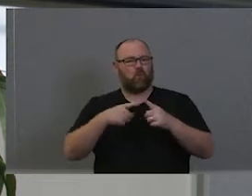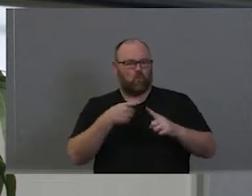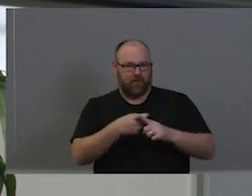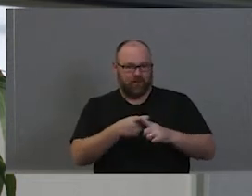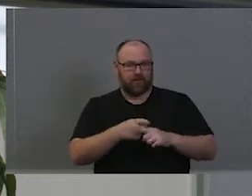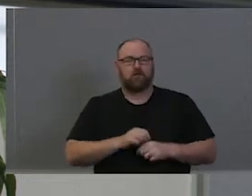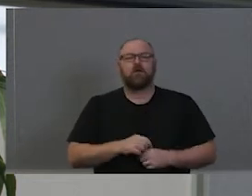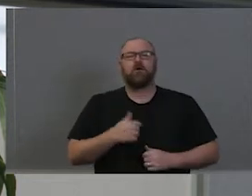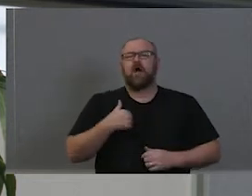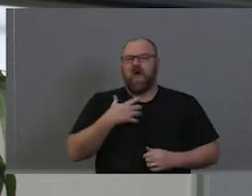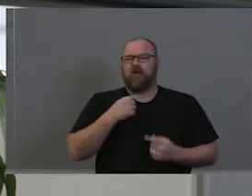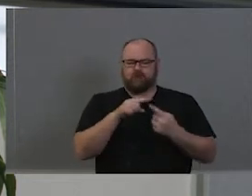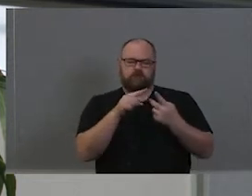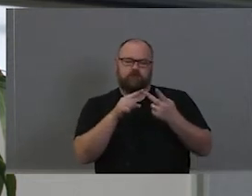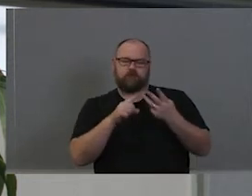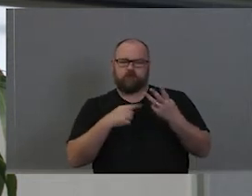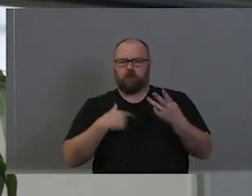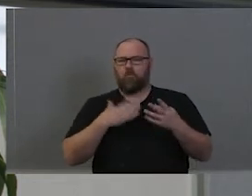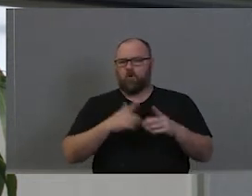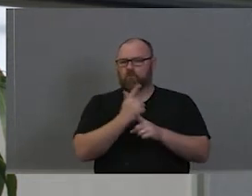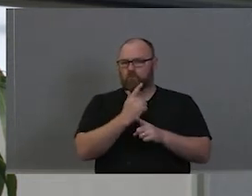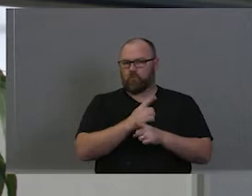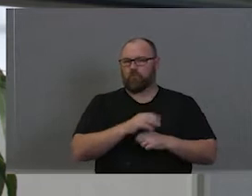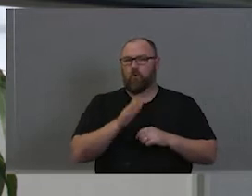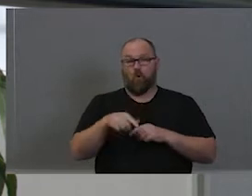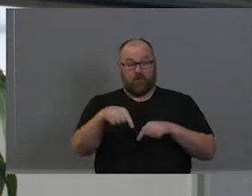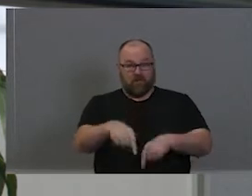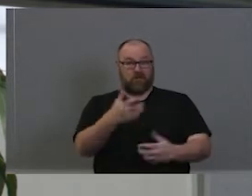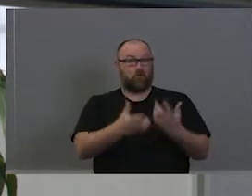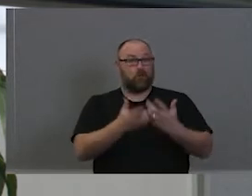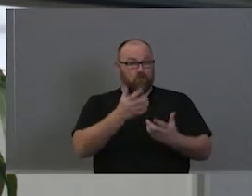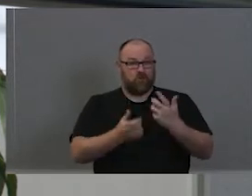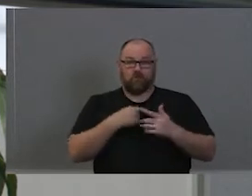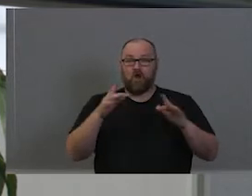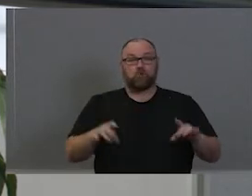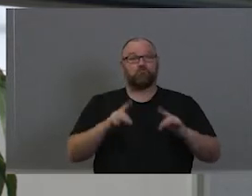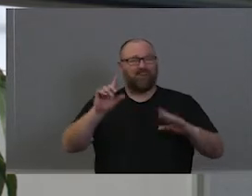about this place. We all know that this is Australia's first University, but I'll now take some